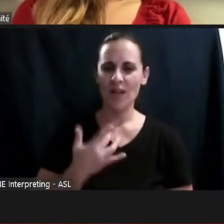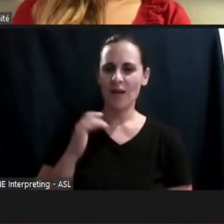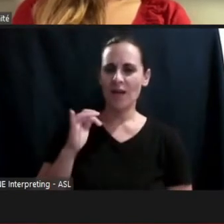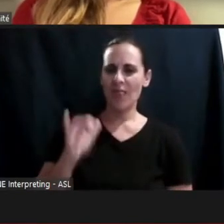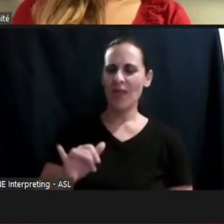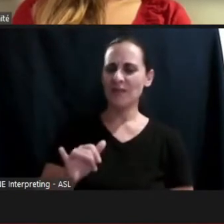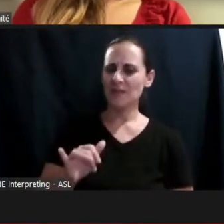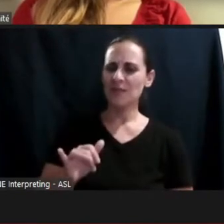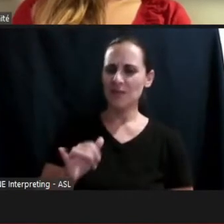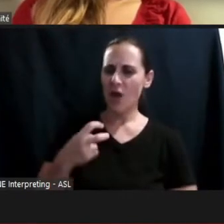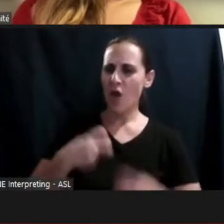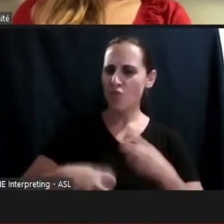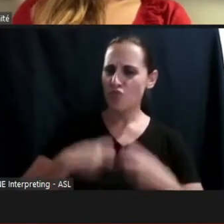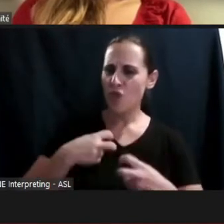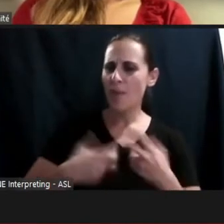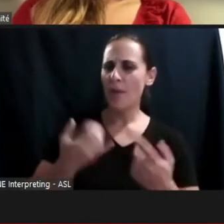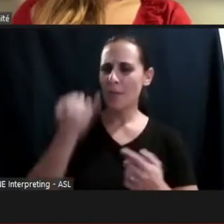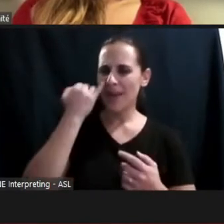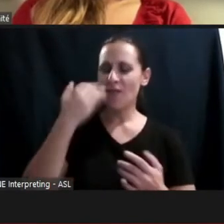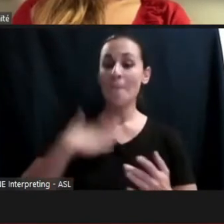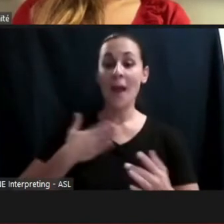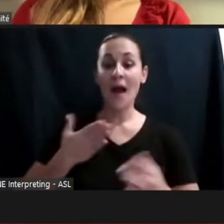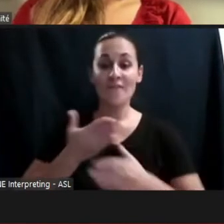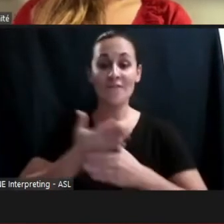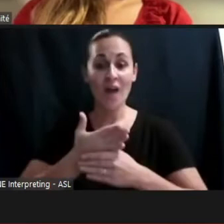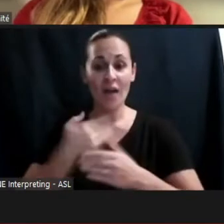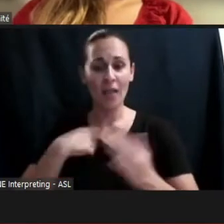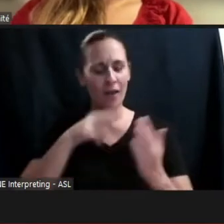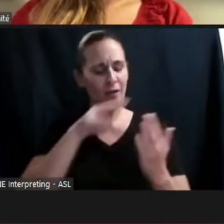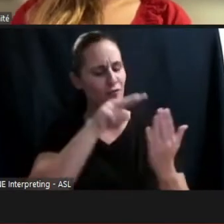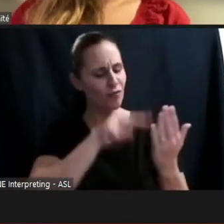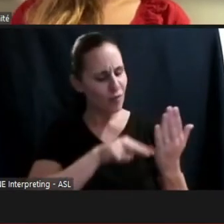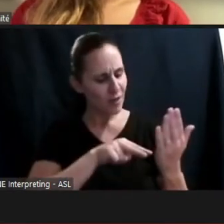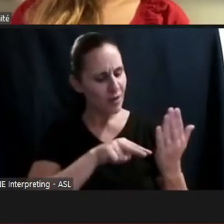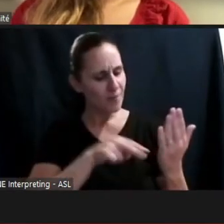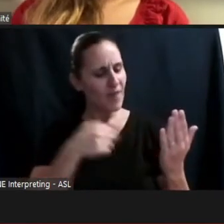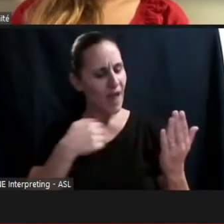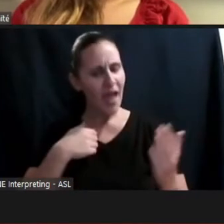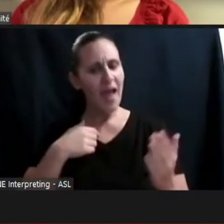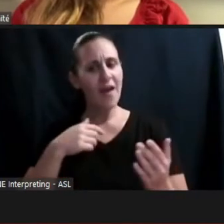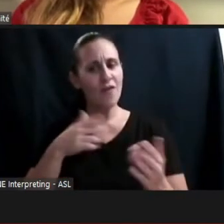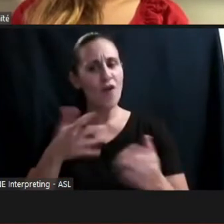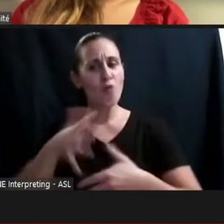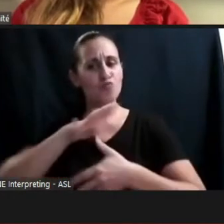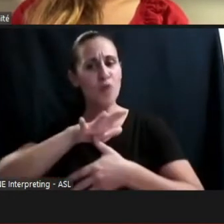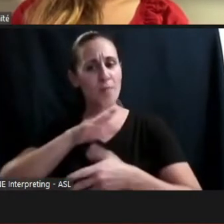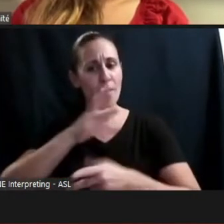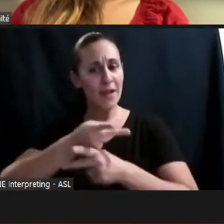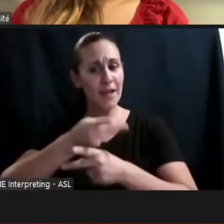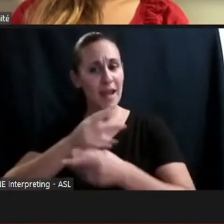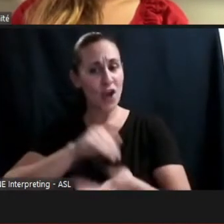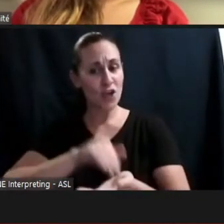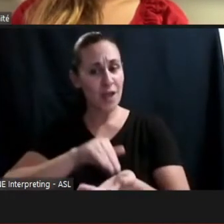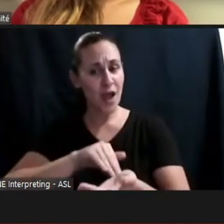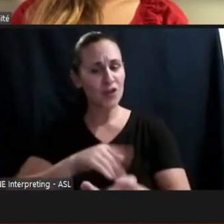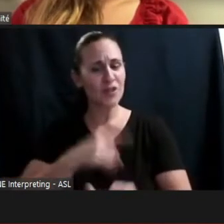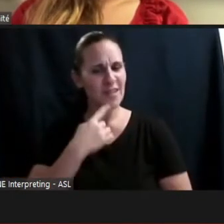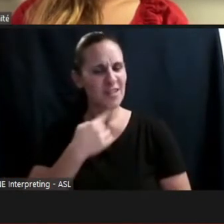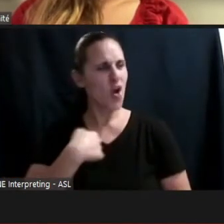read my own chart and hear physician talk about the fact that I suffered a spinal cord injury in